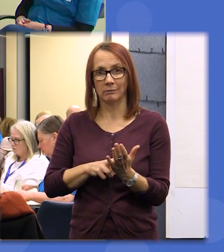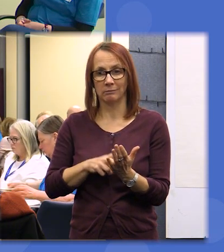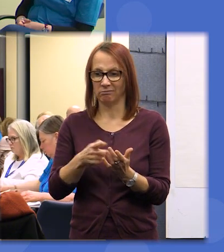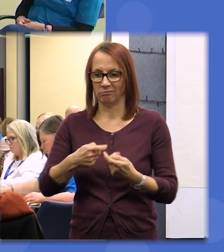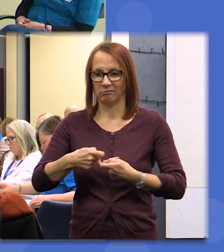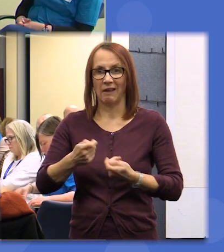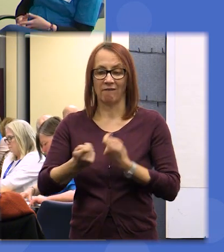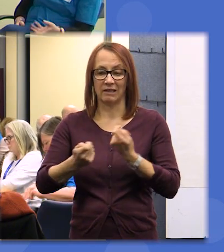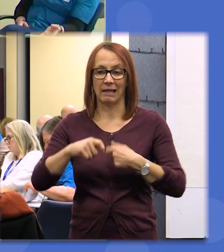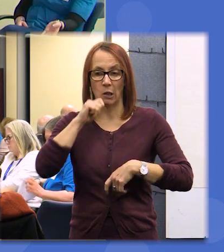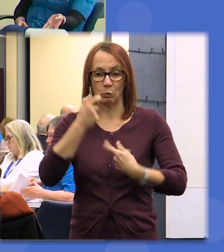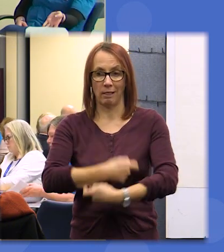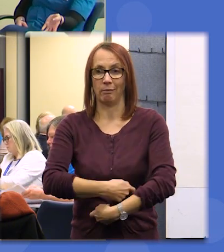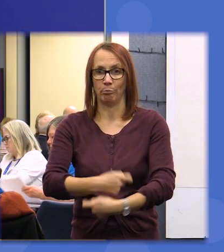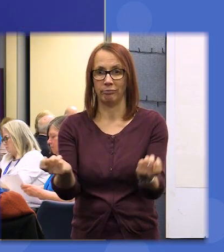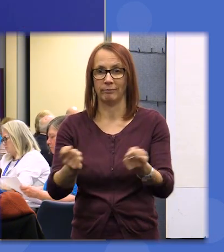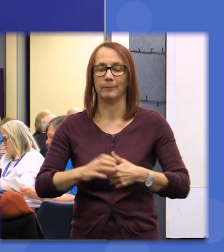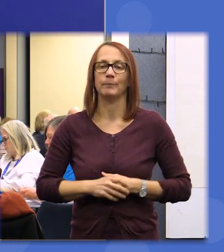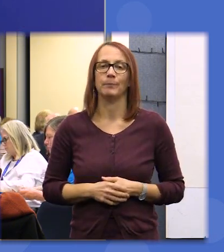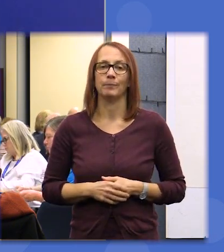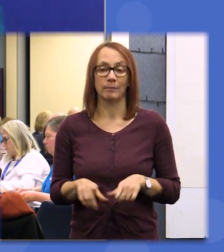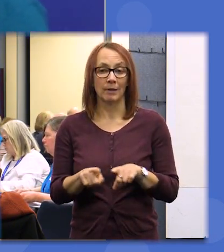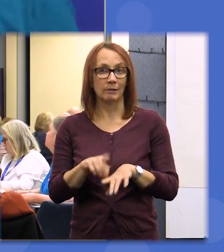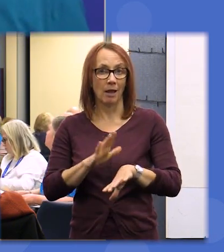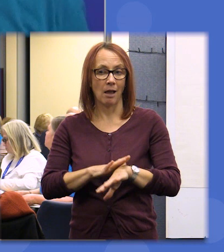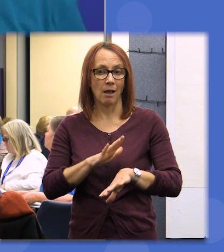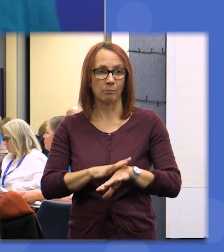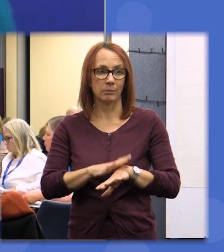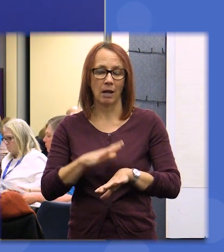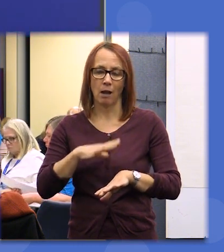hand out but as they're doing that I really want to congratulate you for what